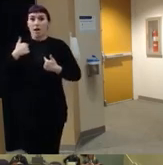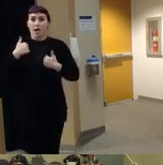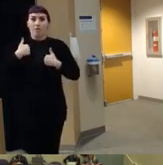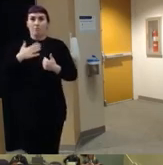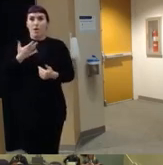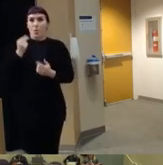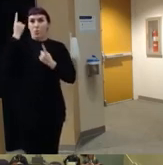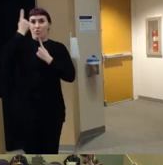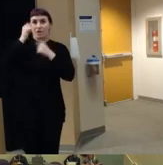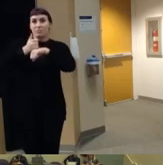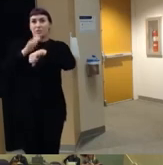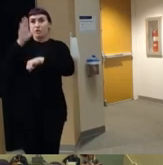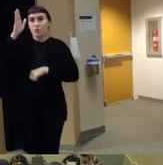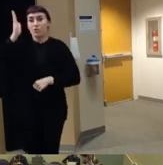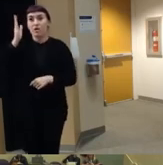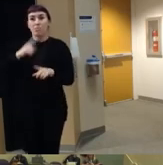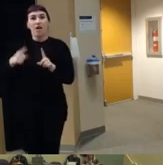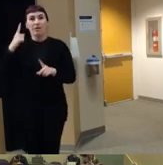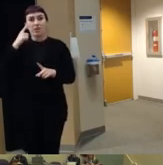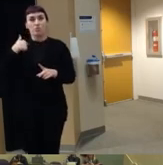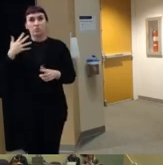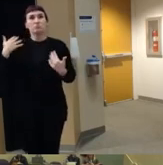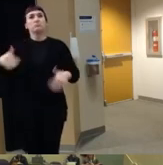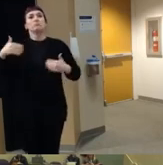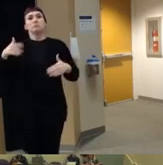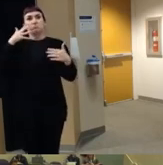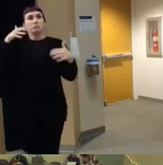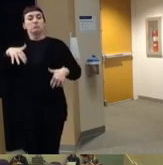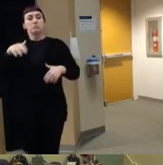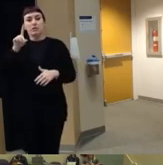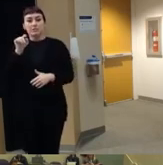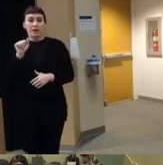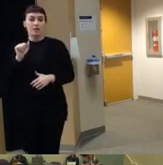think lots of us are sobered by the data that you showed and I'd certainly be glad to hear how we